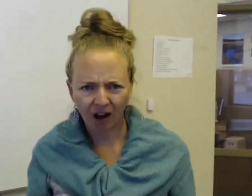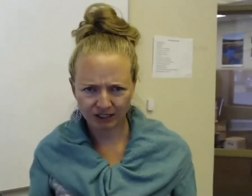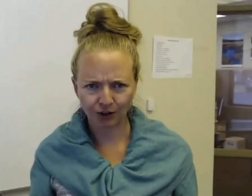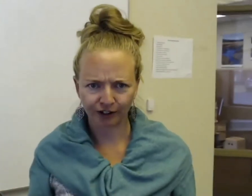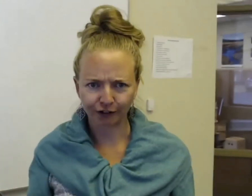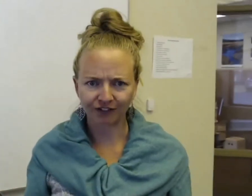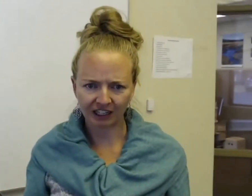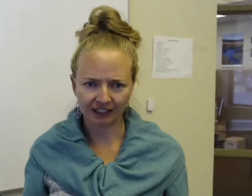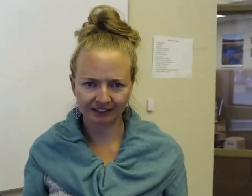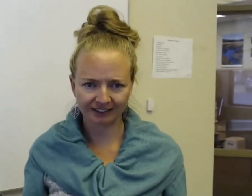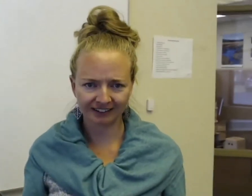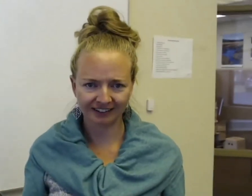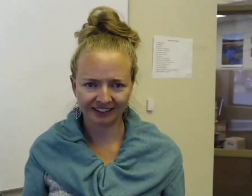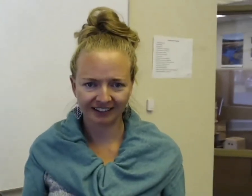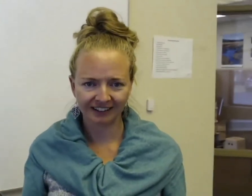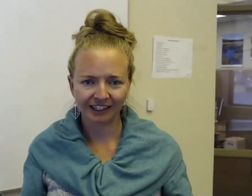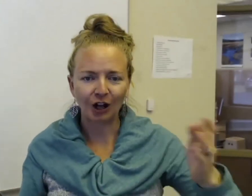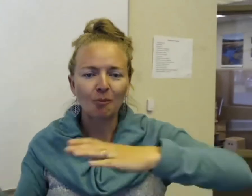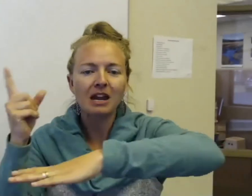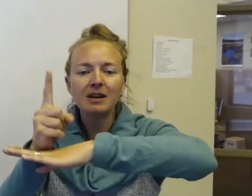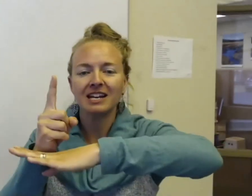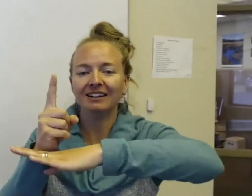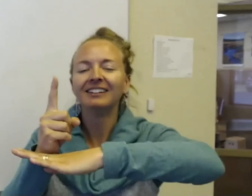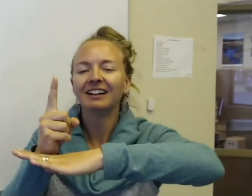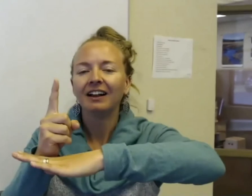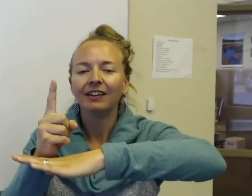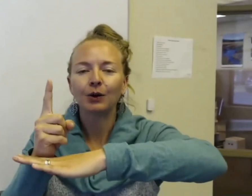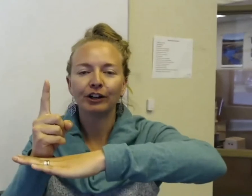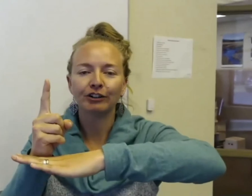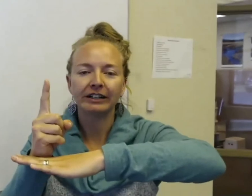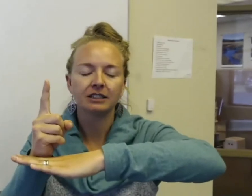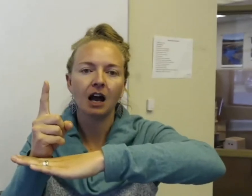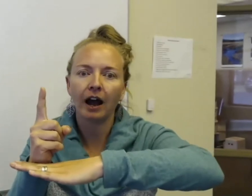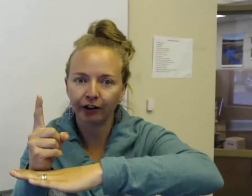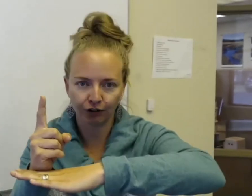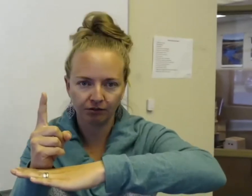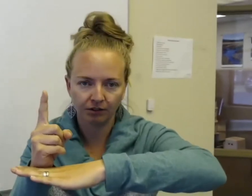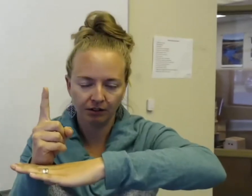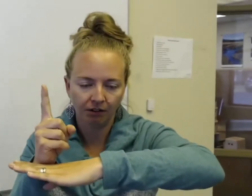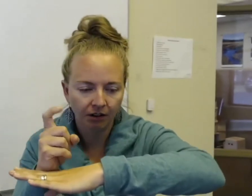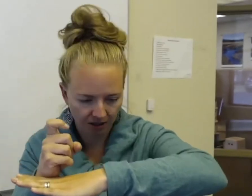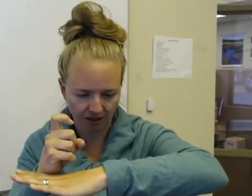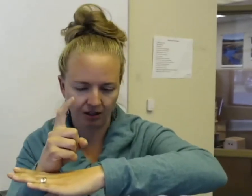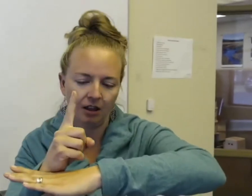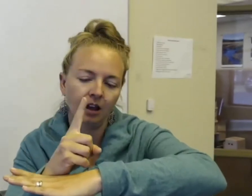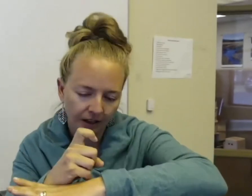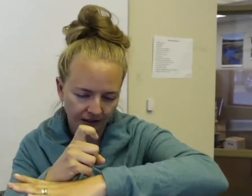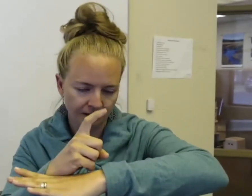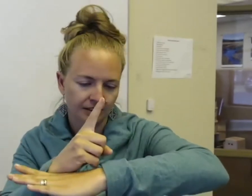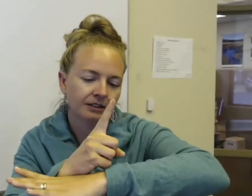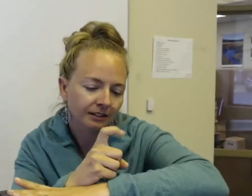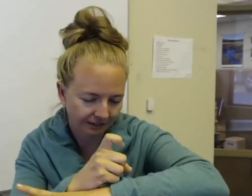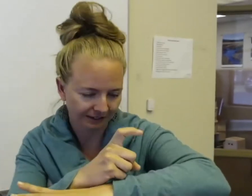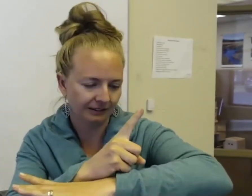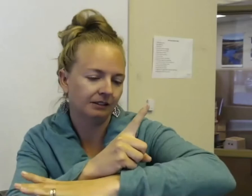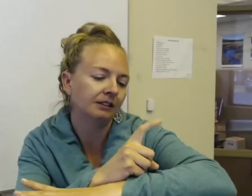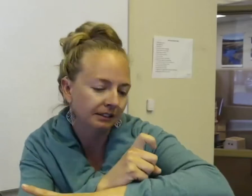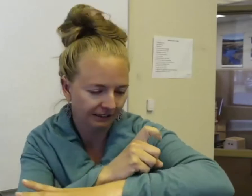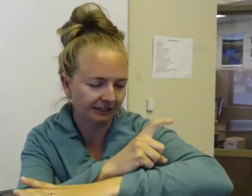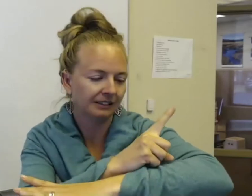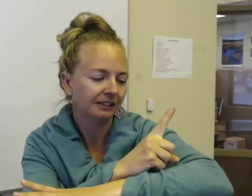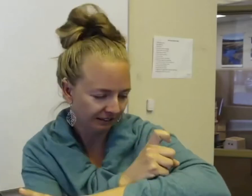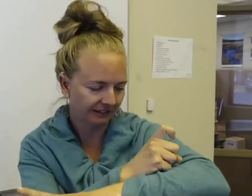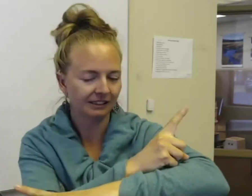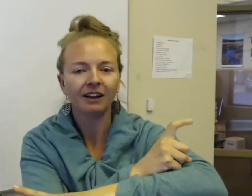how is the critter feeling. You know, maybe the critter is tired.